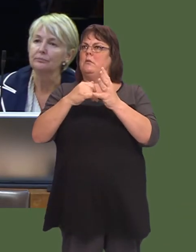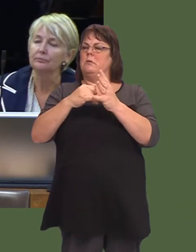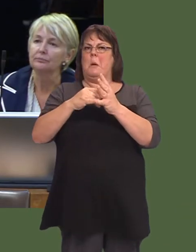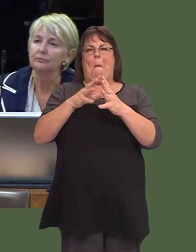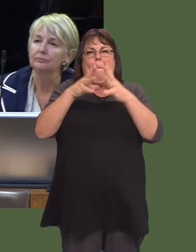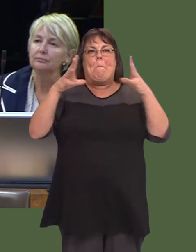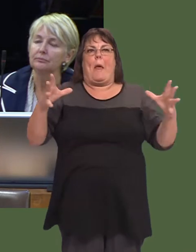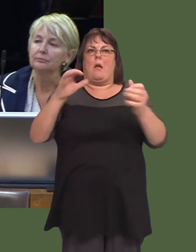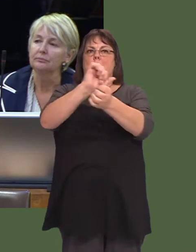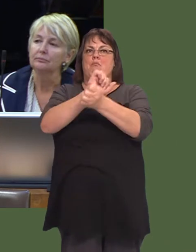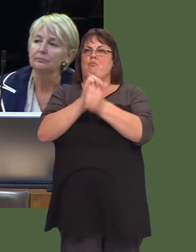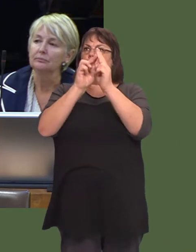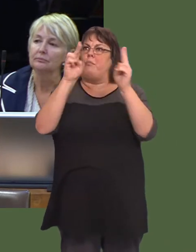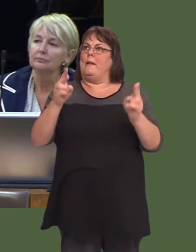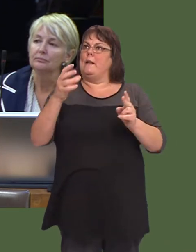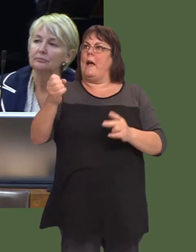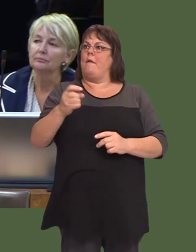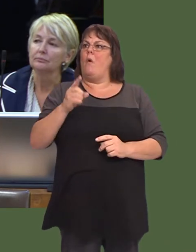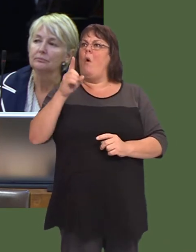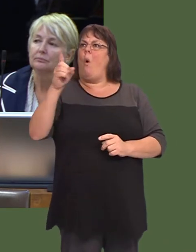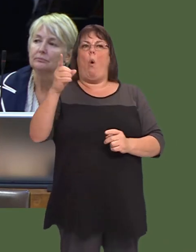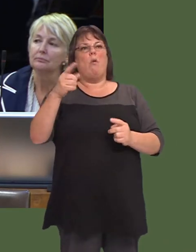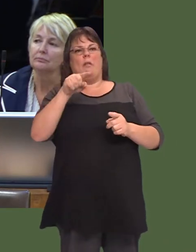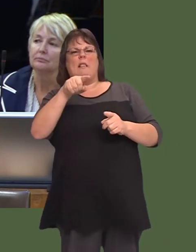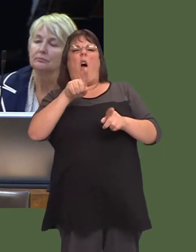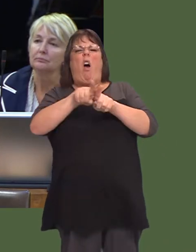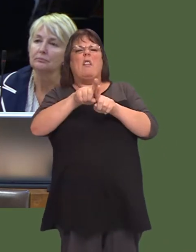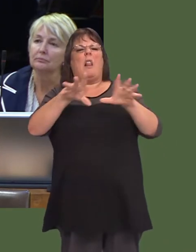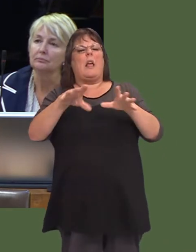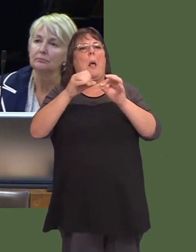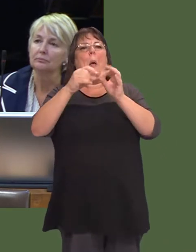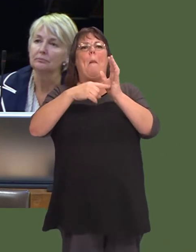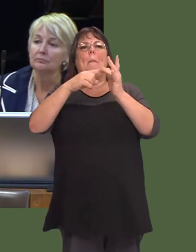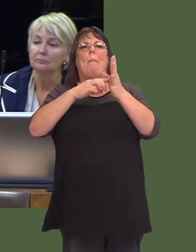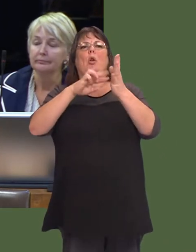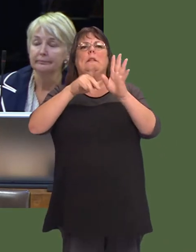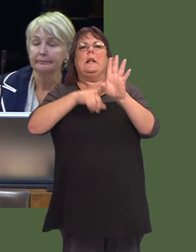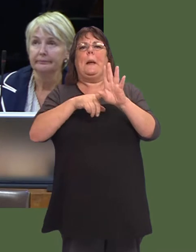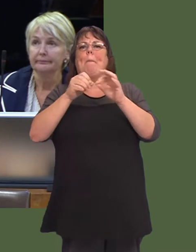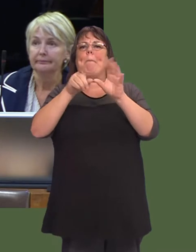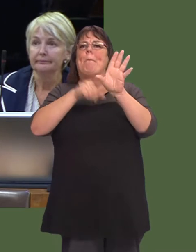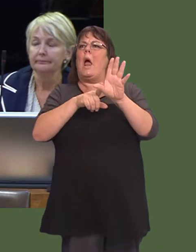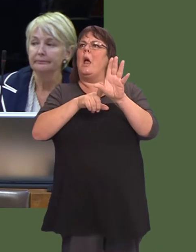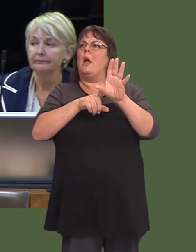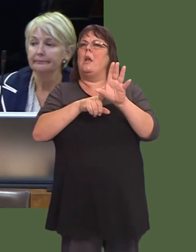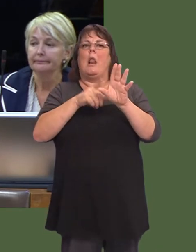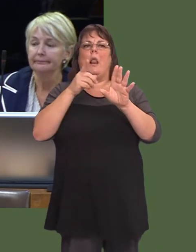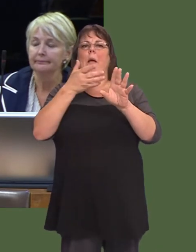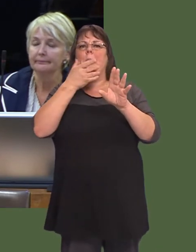Or can you imagine a country that ends up being described as a Botany Bay of the twenty-first century and as a penal colony?